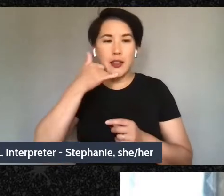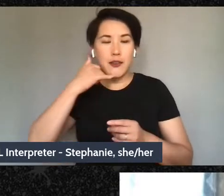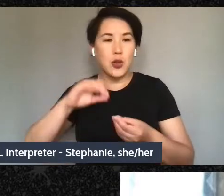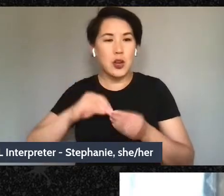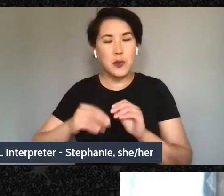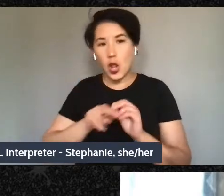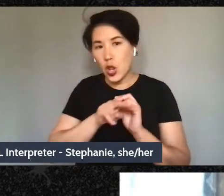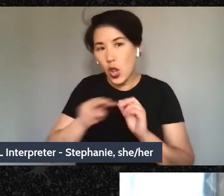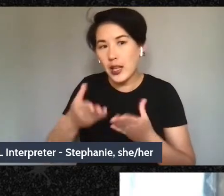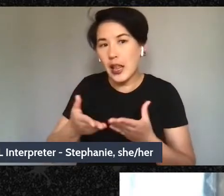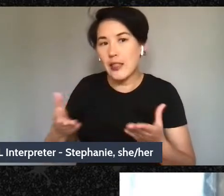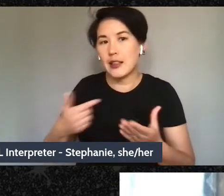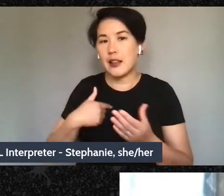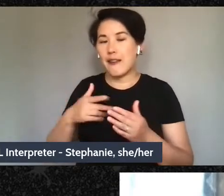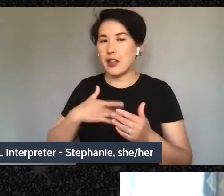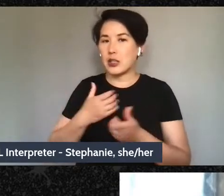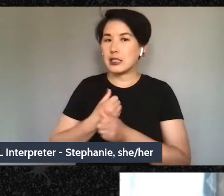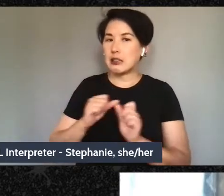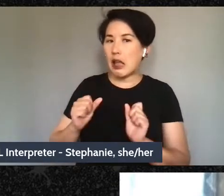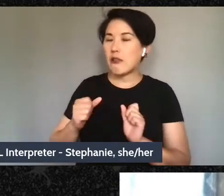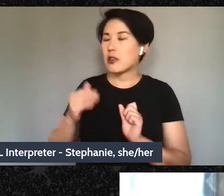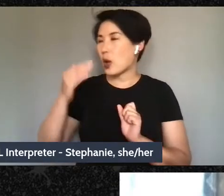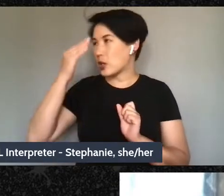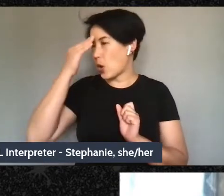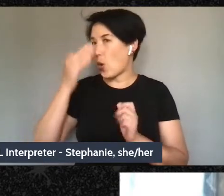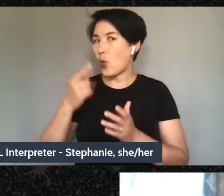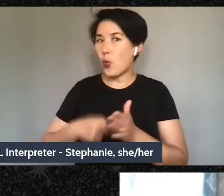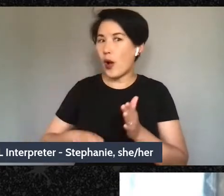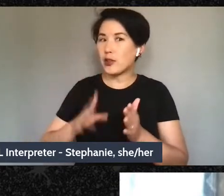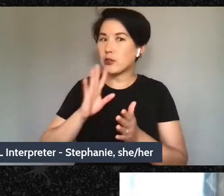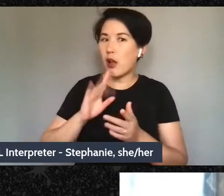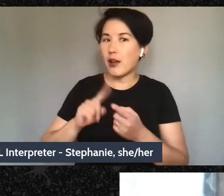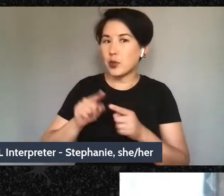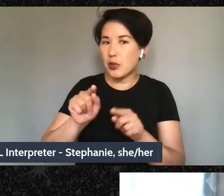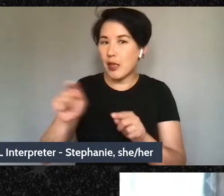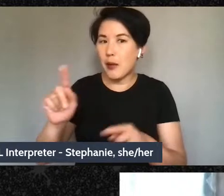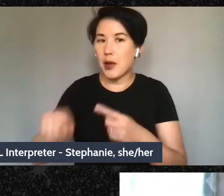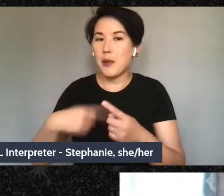and the things that I can talk about with them maybe somebody who I have, you know, who was also